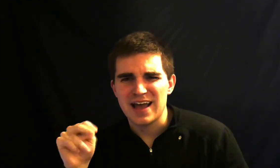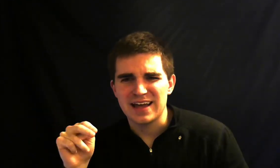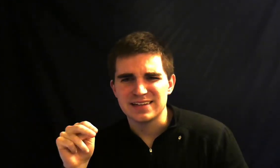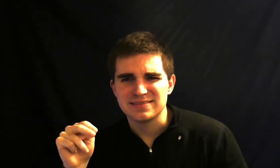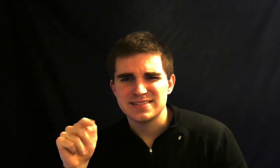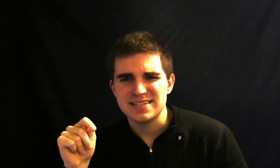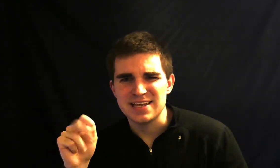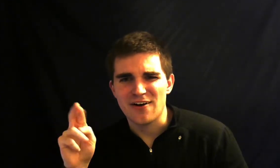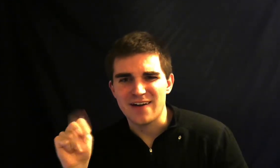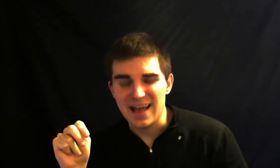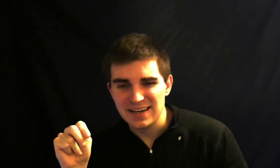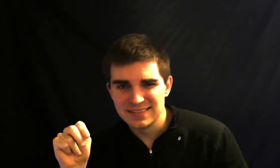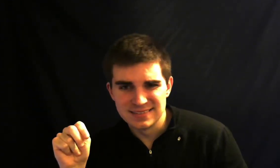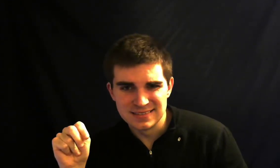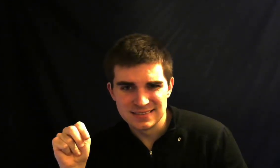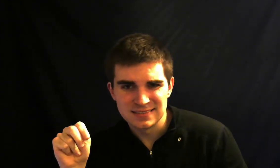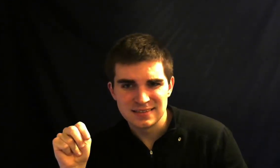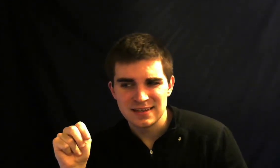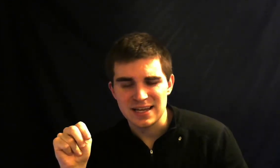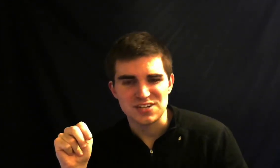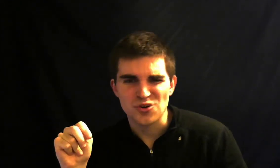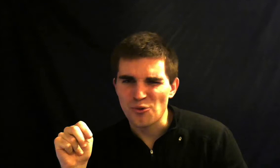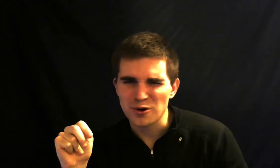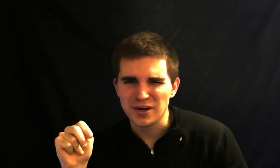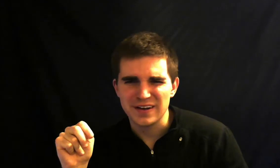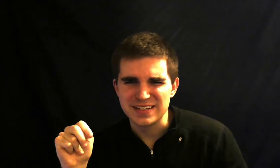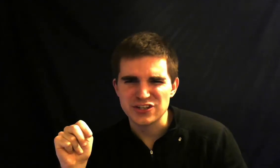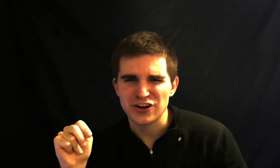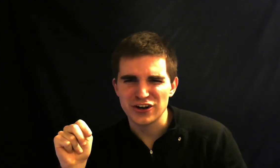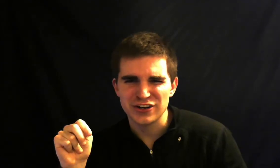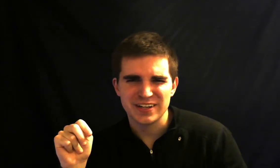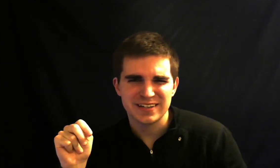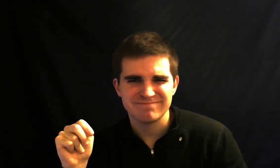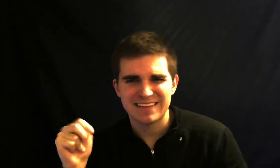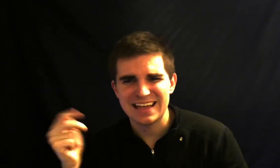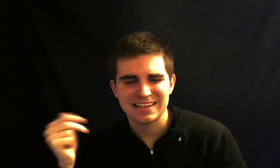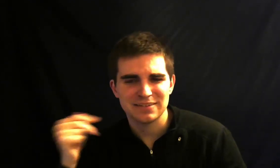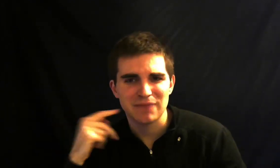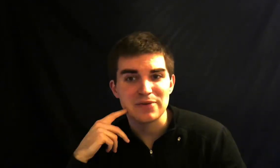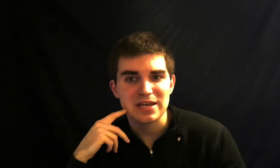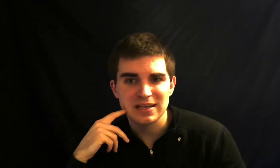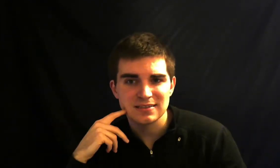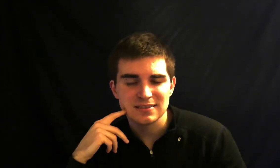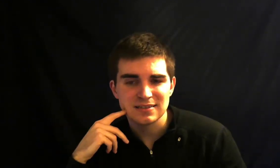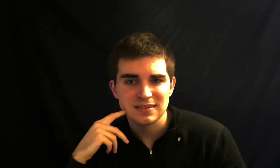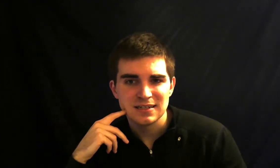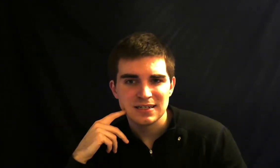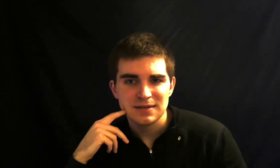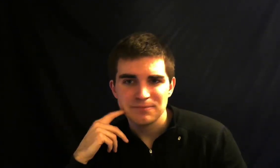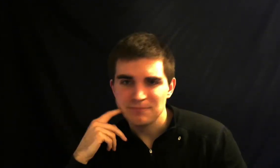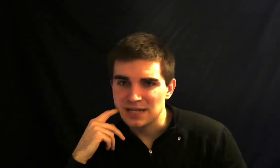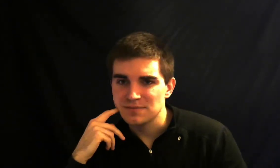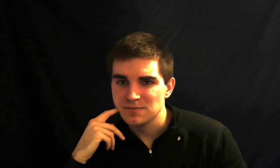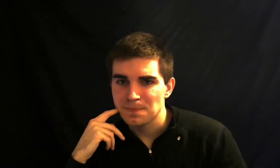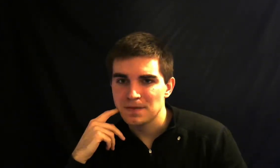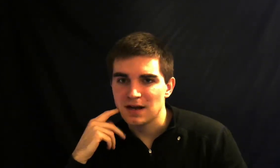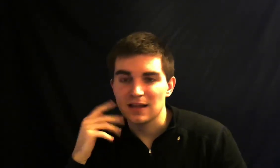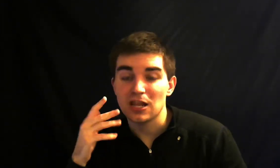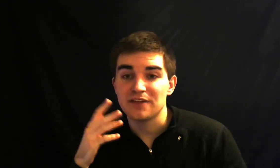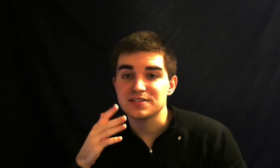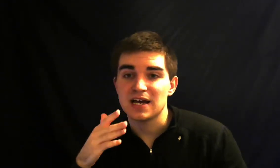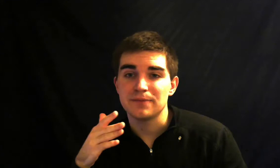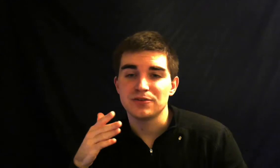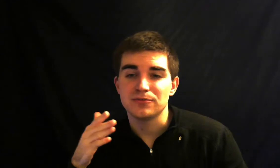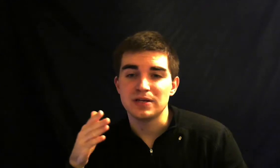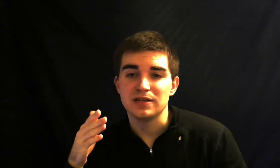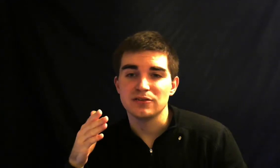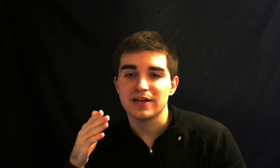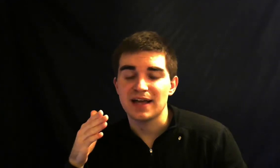T RN intorn in turn uh maybe but a lot of the time you'll be looking at the